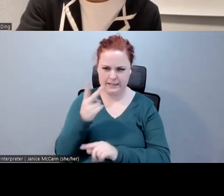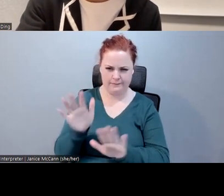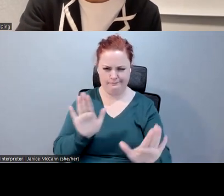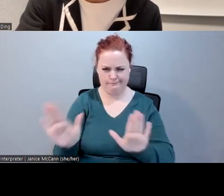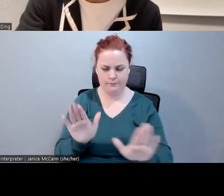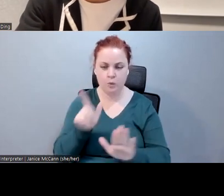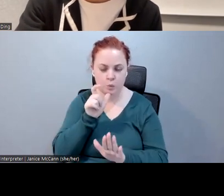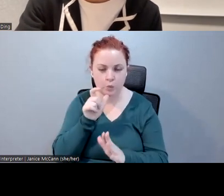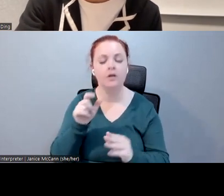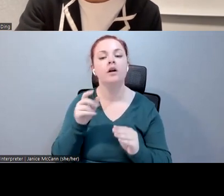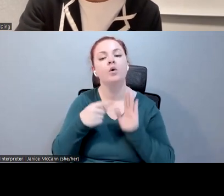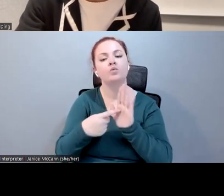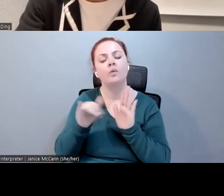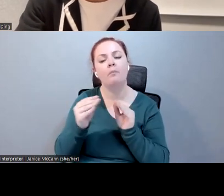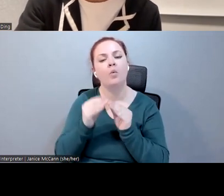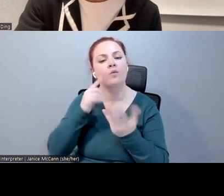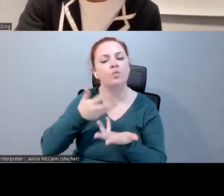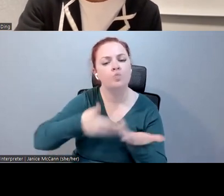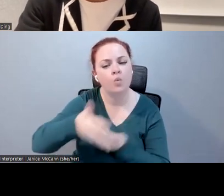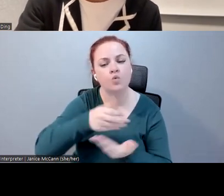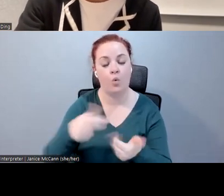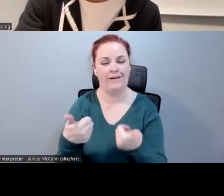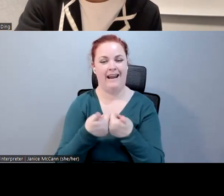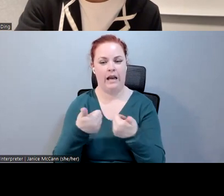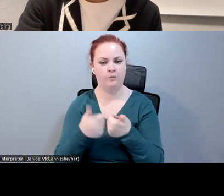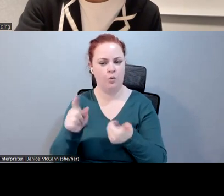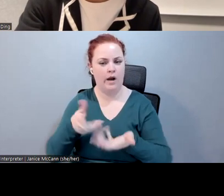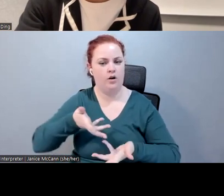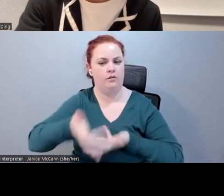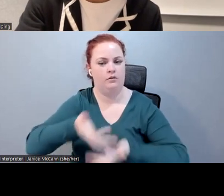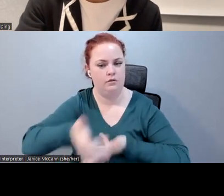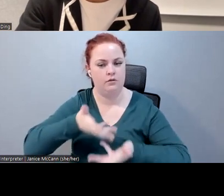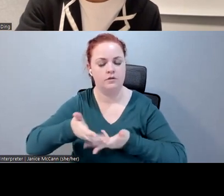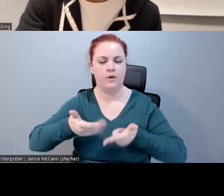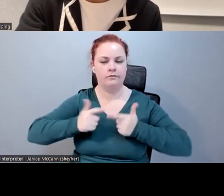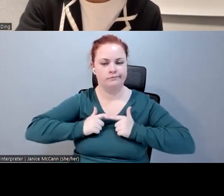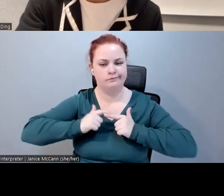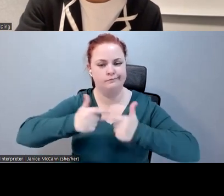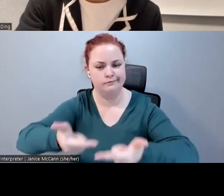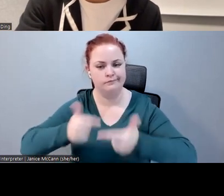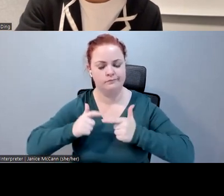or gaming settings, where they are very intense, and there are